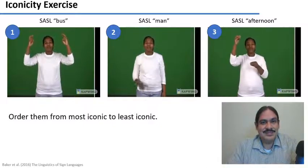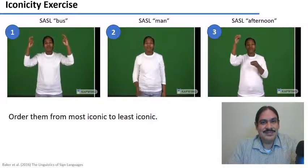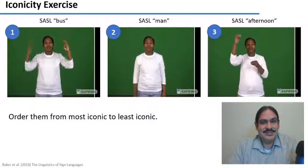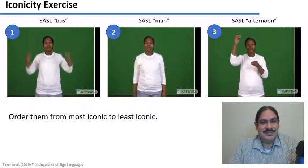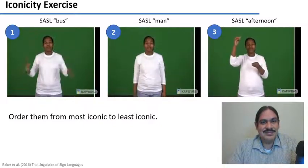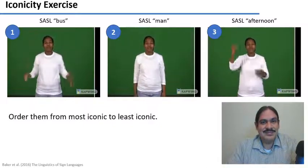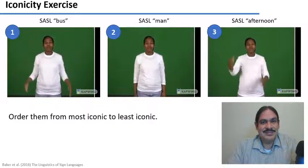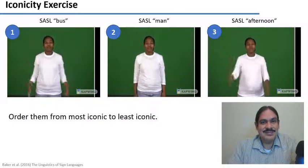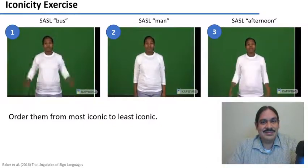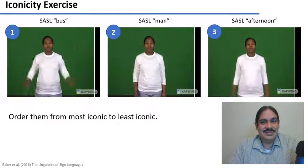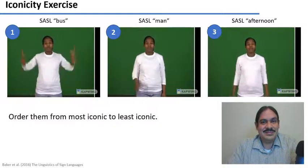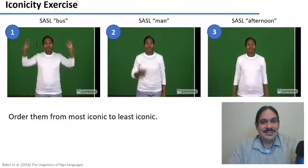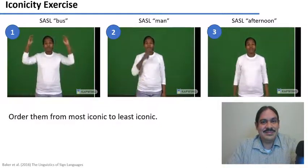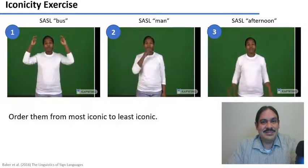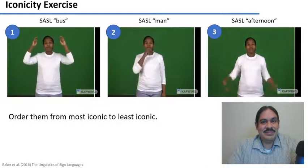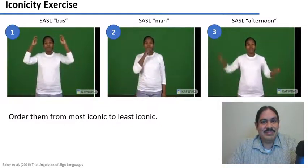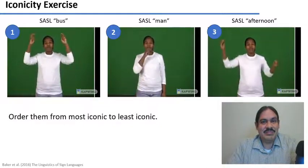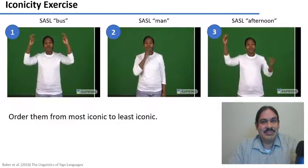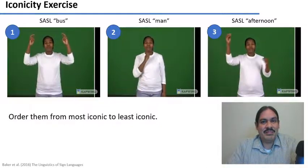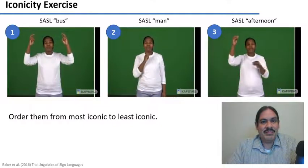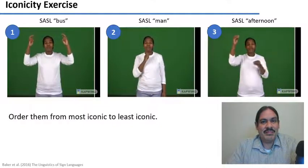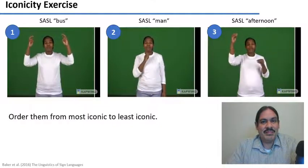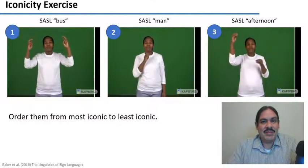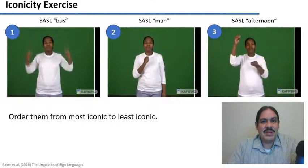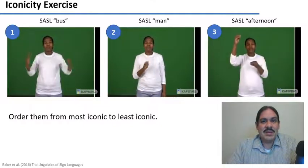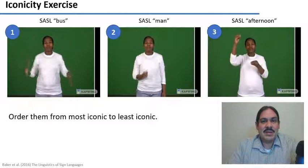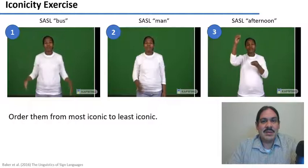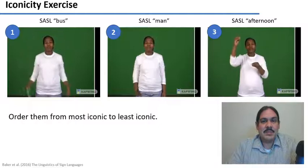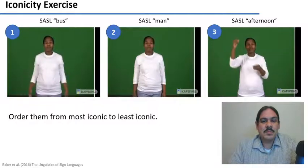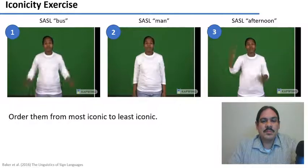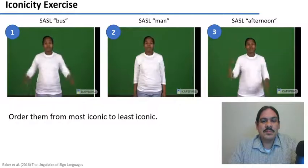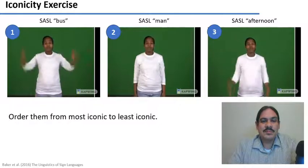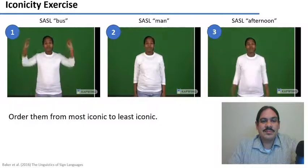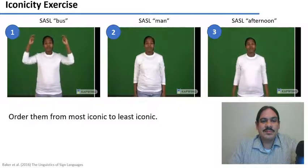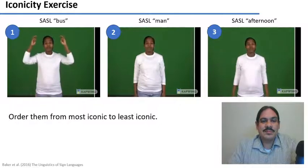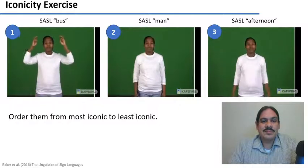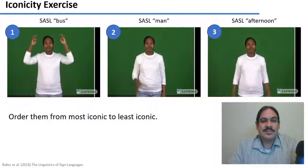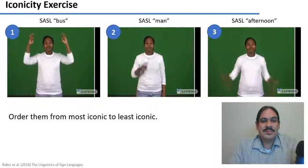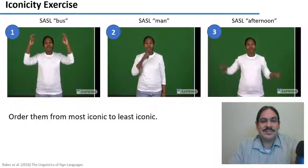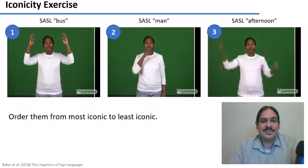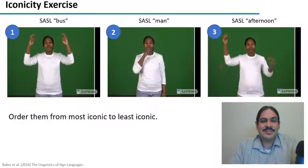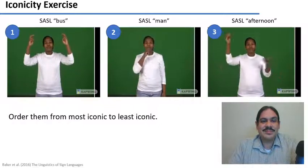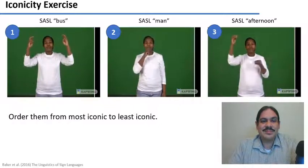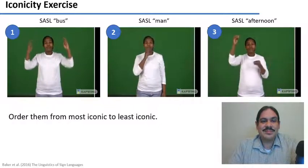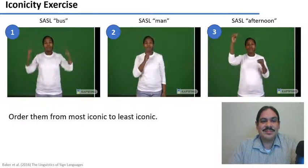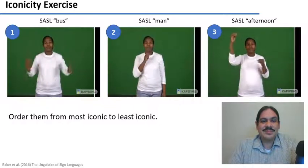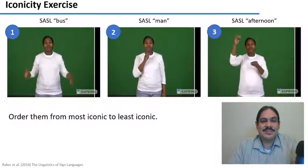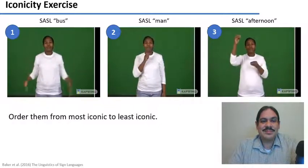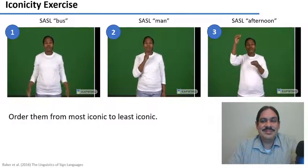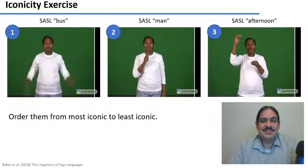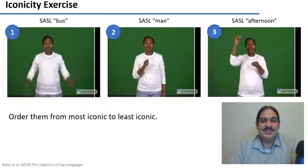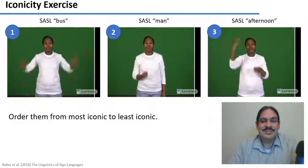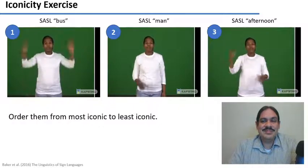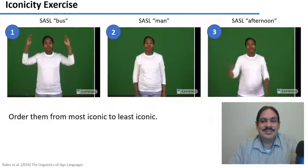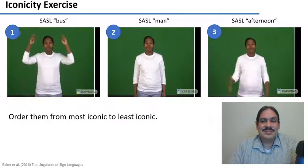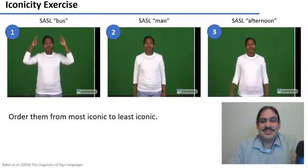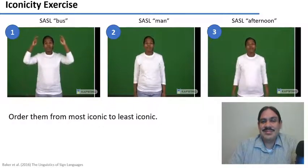all right, what do you think? at least to me they kind of go like this. probably